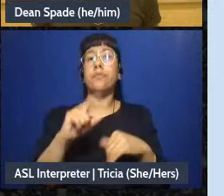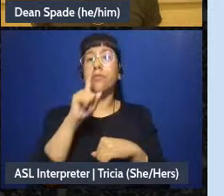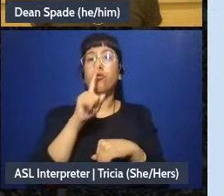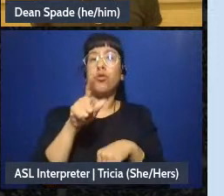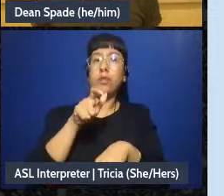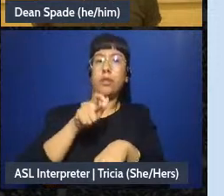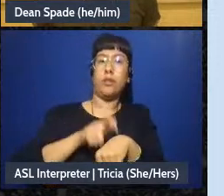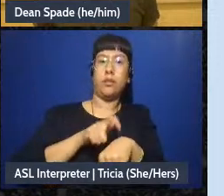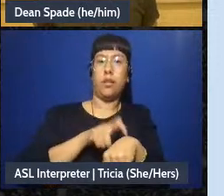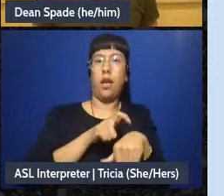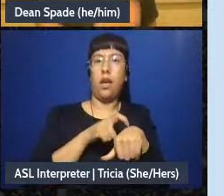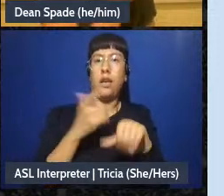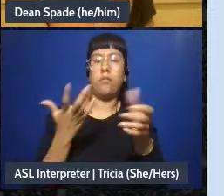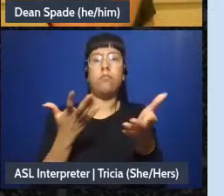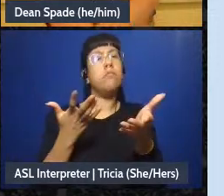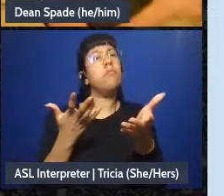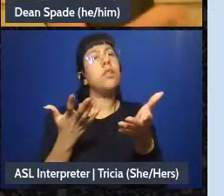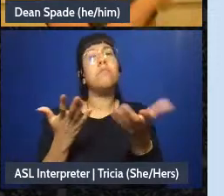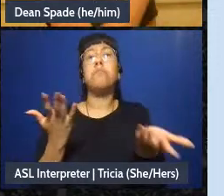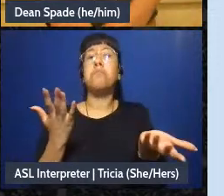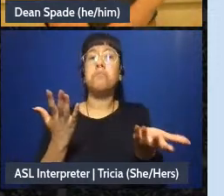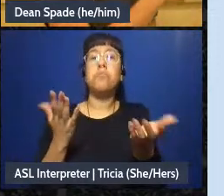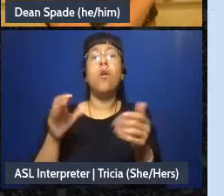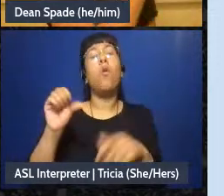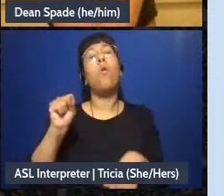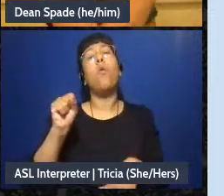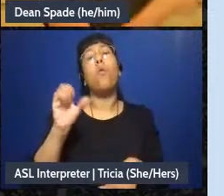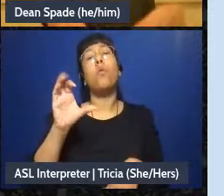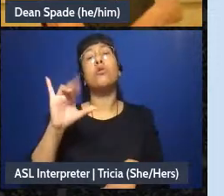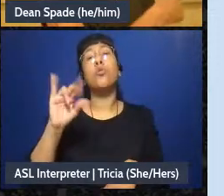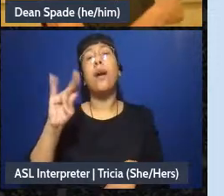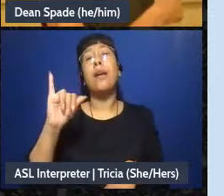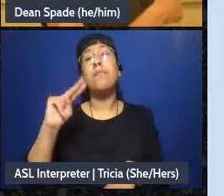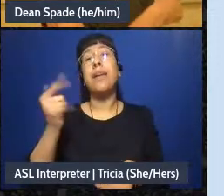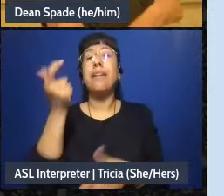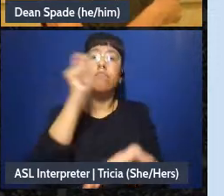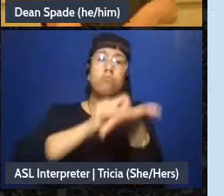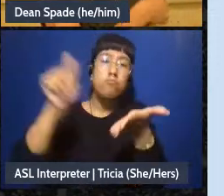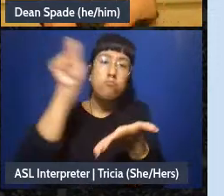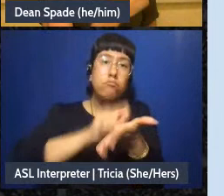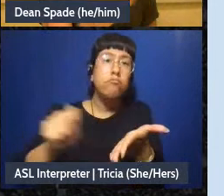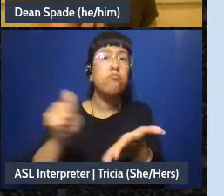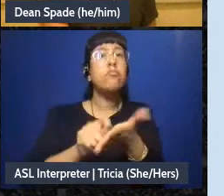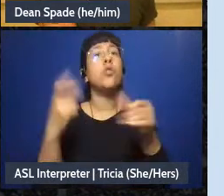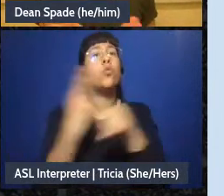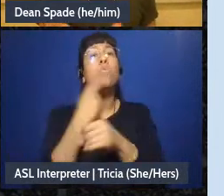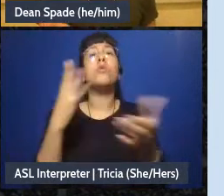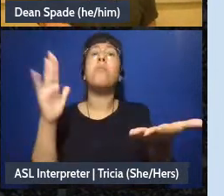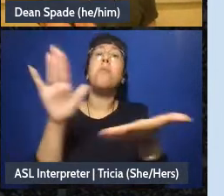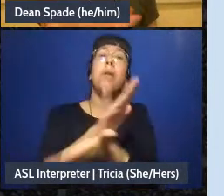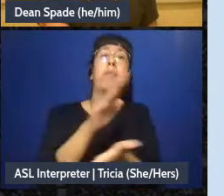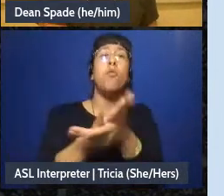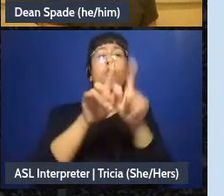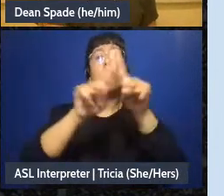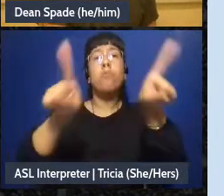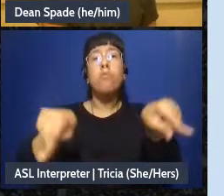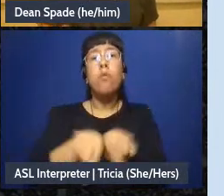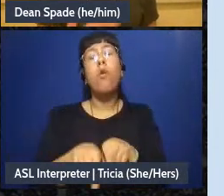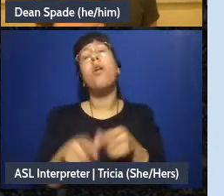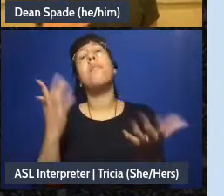which means like, you know, sometimes people use like a chalkboard or a big paper if they're in person or they might be doing it using like the zoom whiteboard but like,